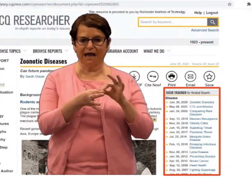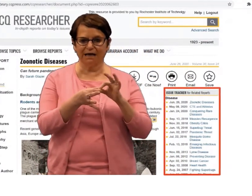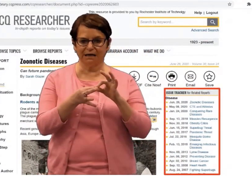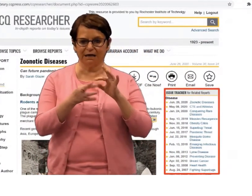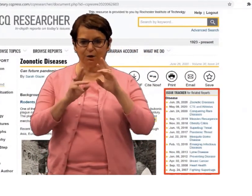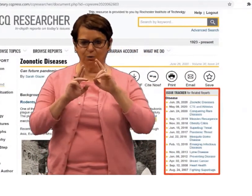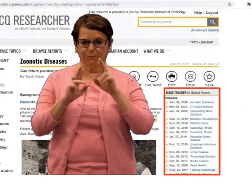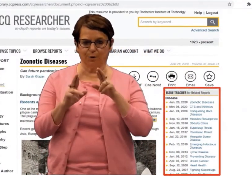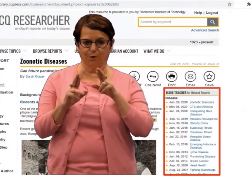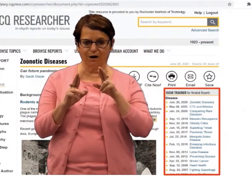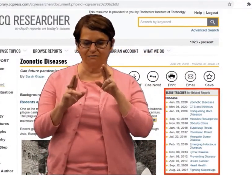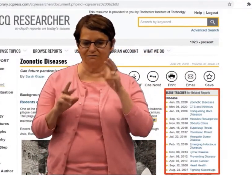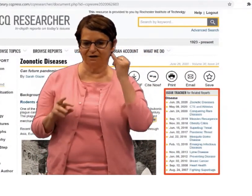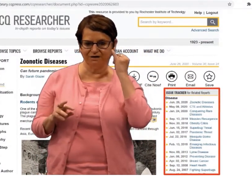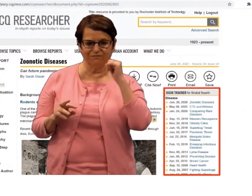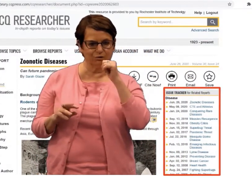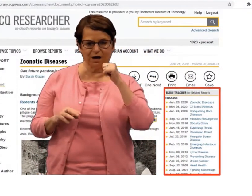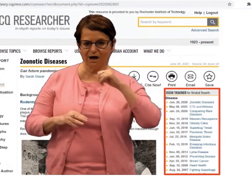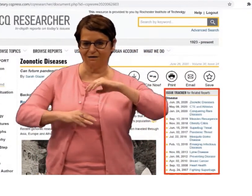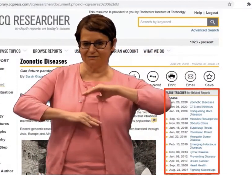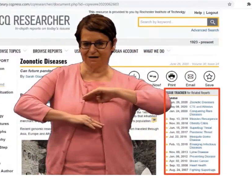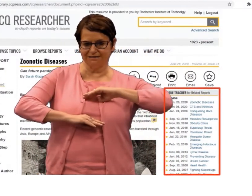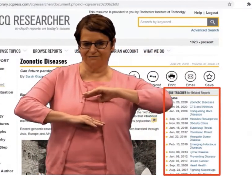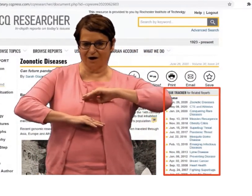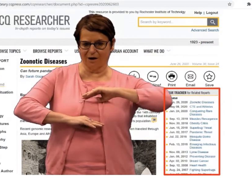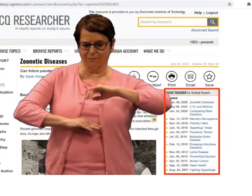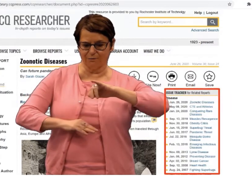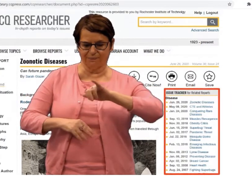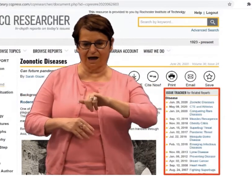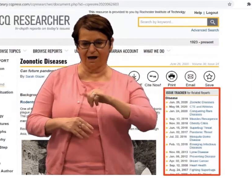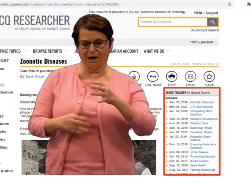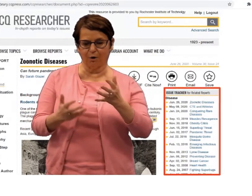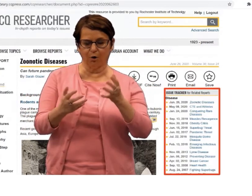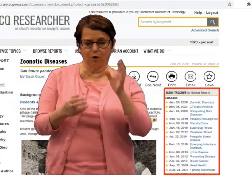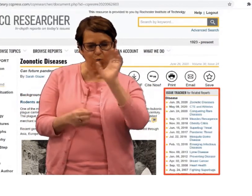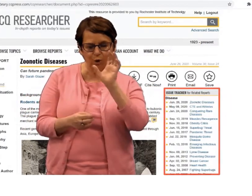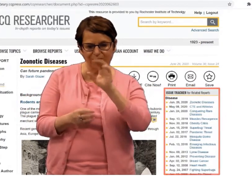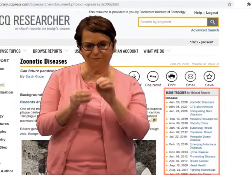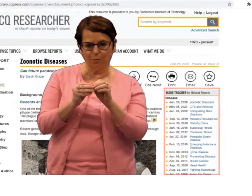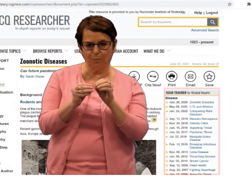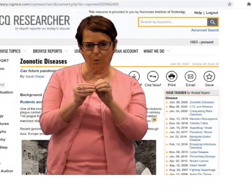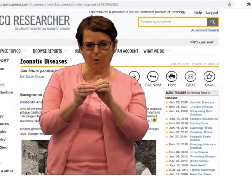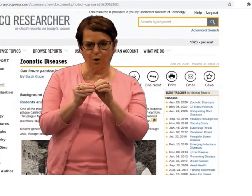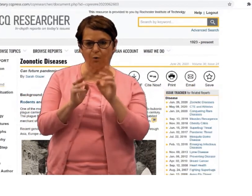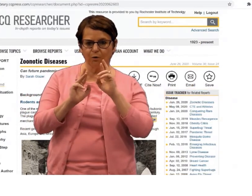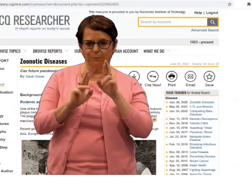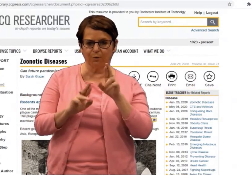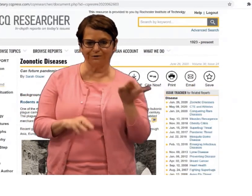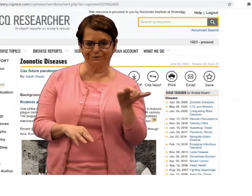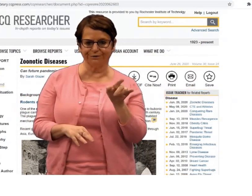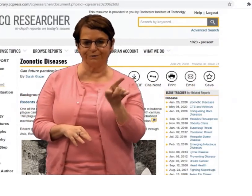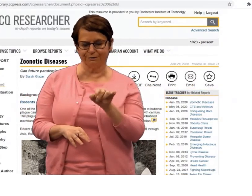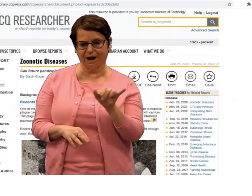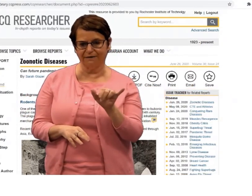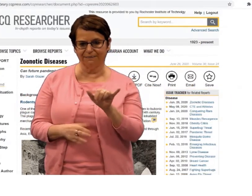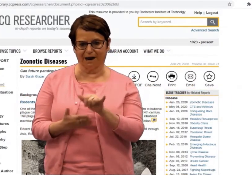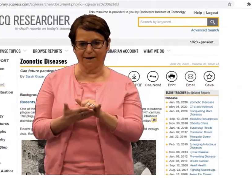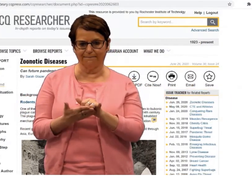In the right column there are related reports. If you're not satisfied with that report,